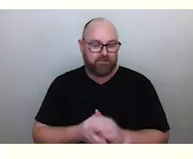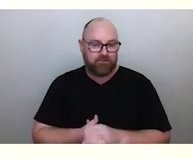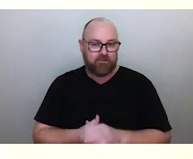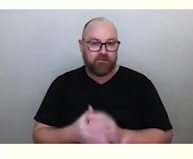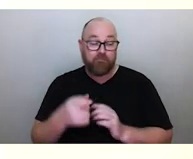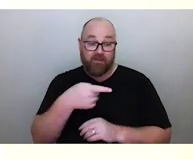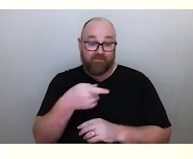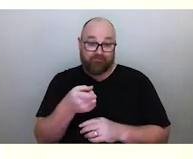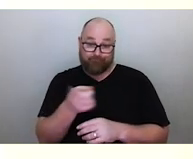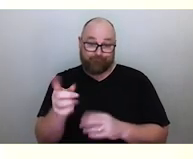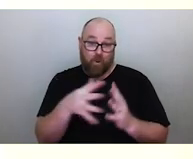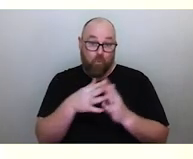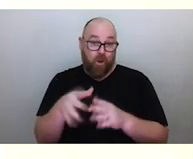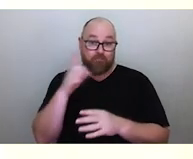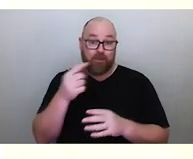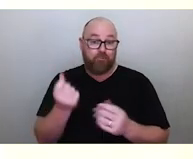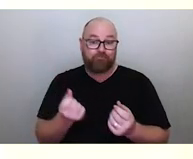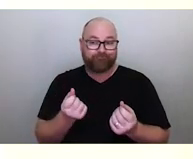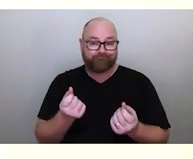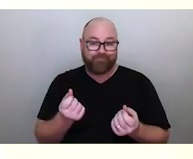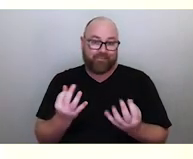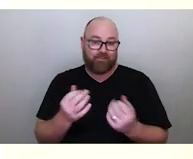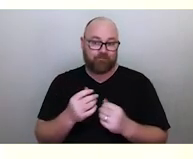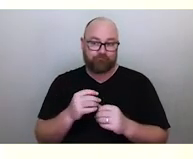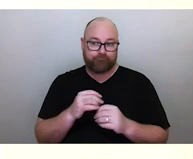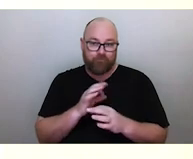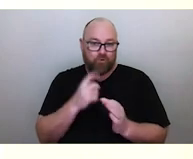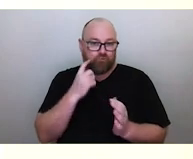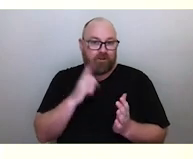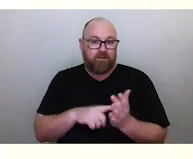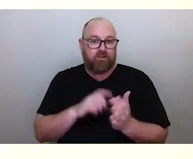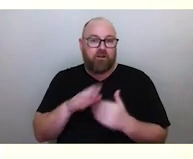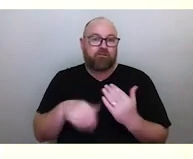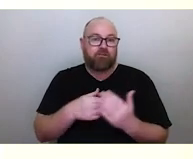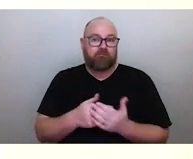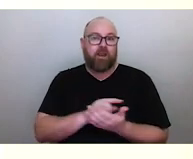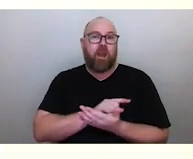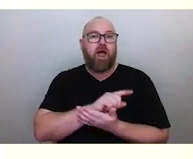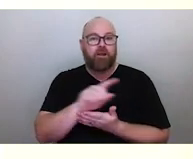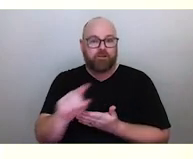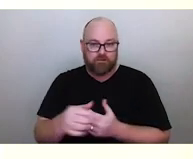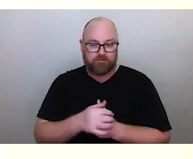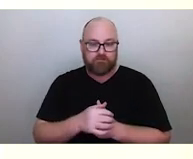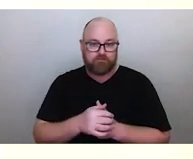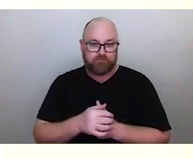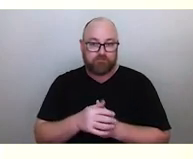but they didn't. And it wasn't recognized until much later that Western science didn't discover this phenomenon